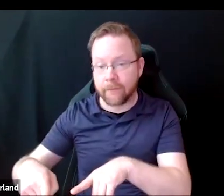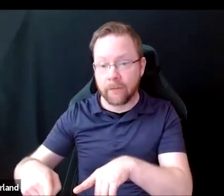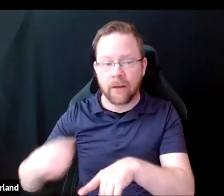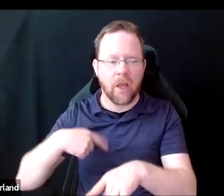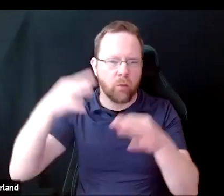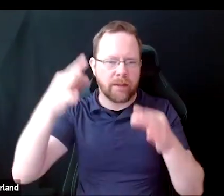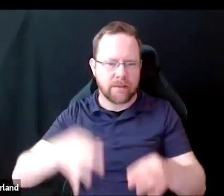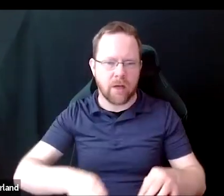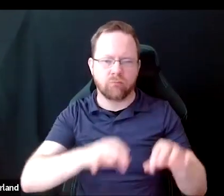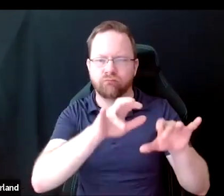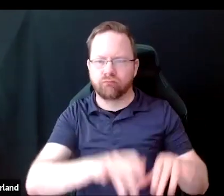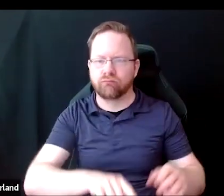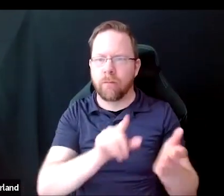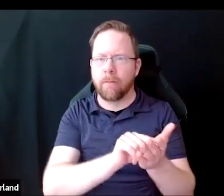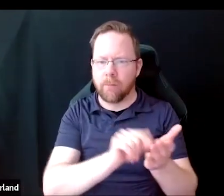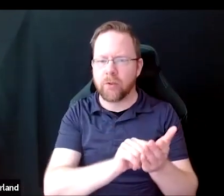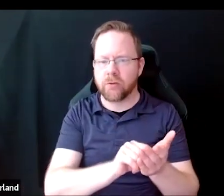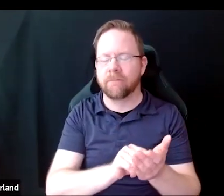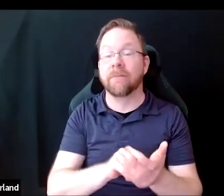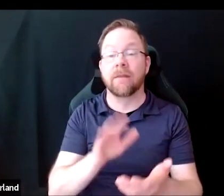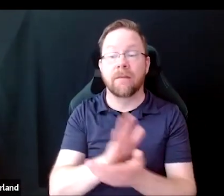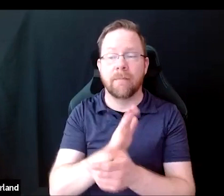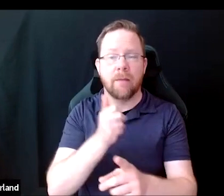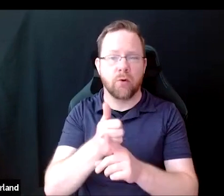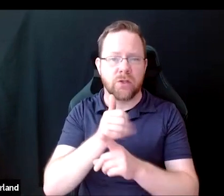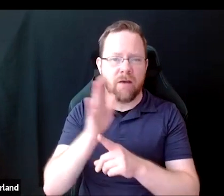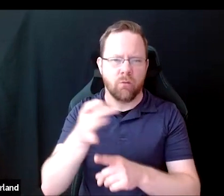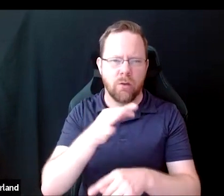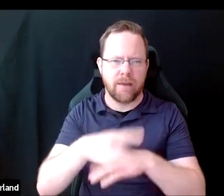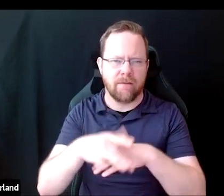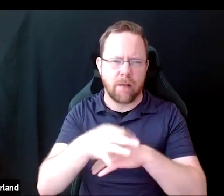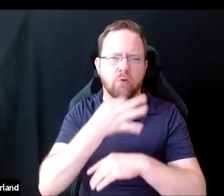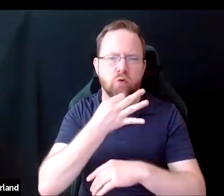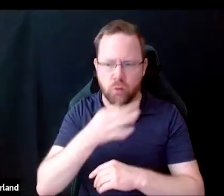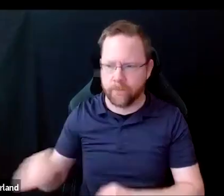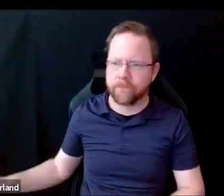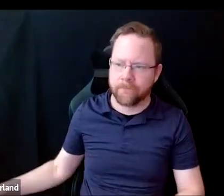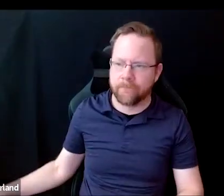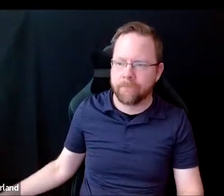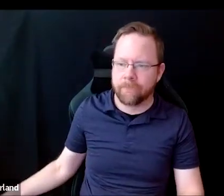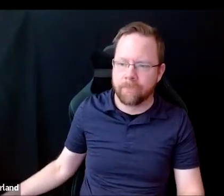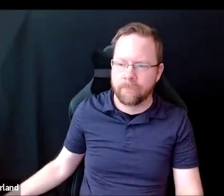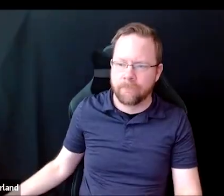and publish them in a paper that will be coming out soon.